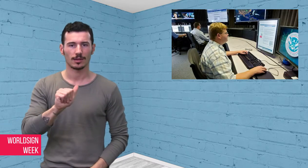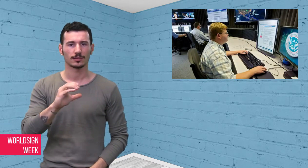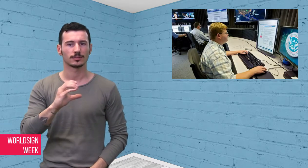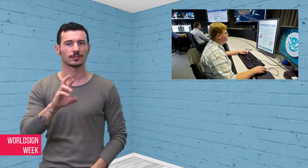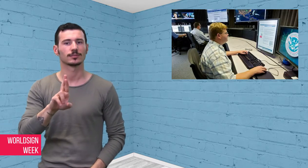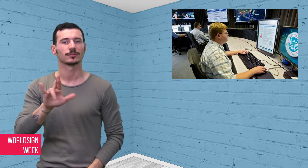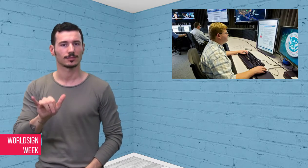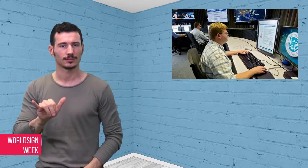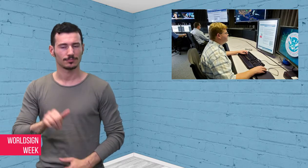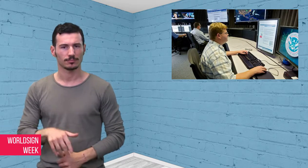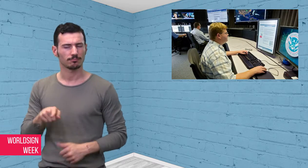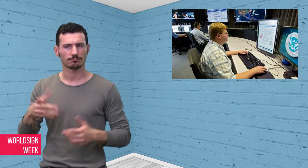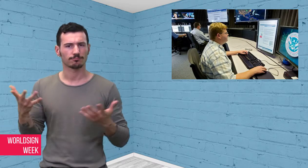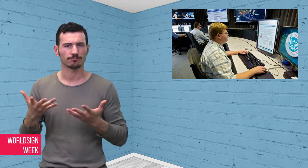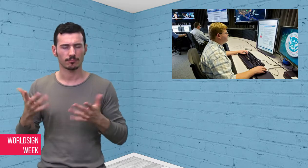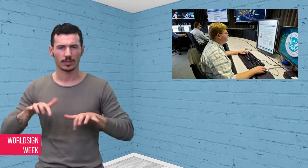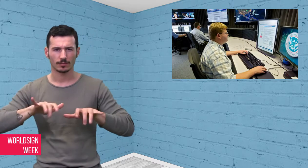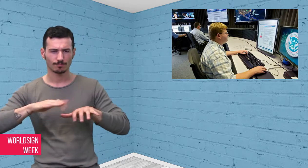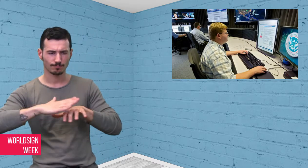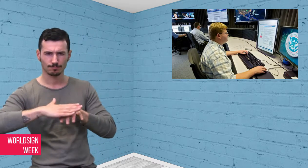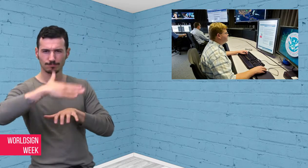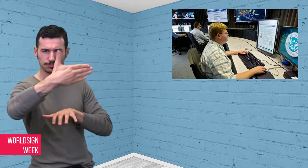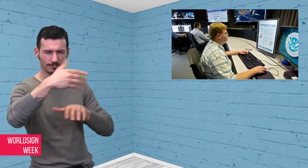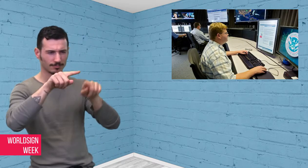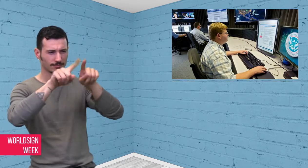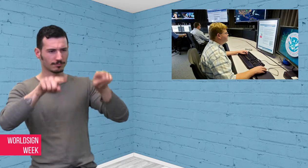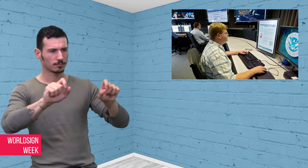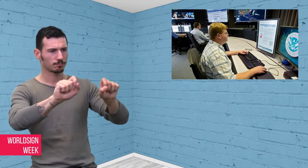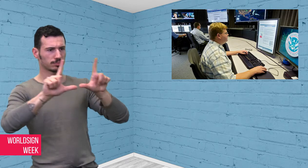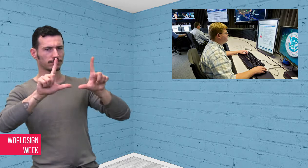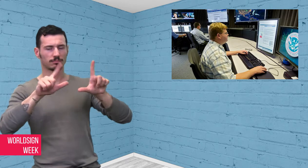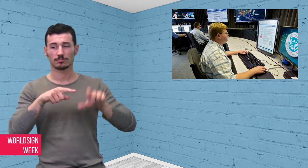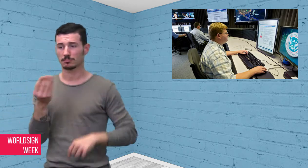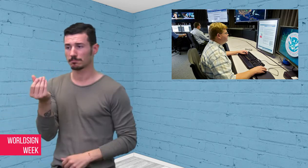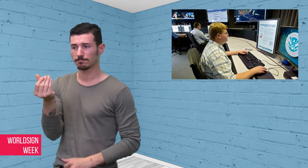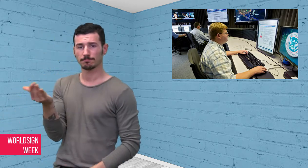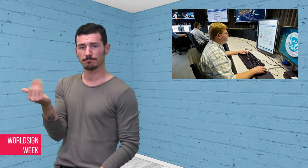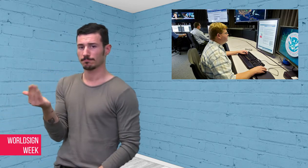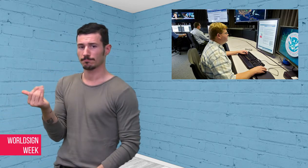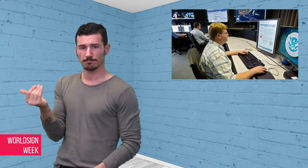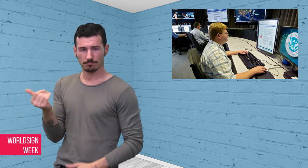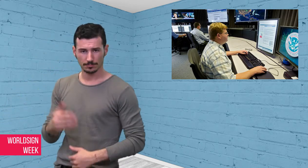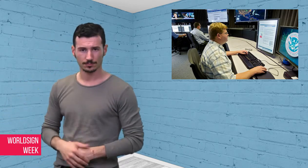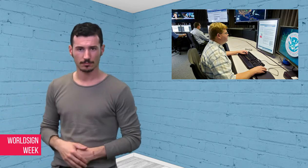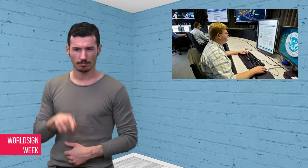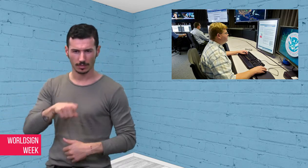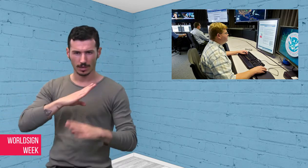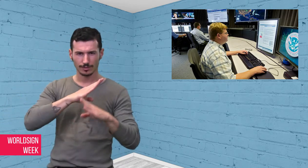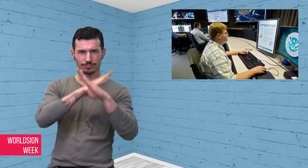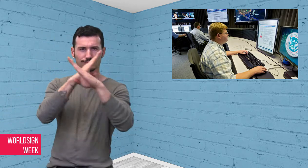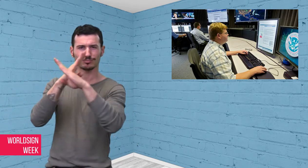data and asks for payment, Over 230,000